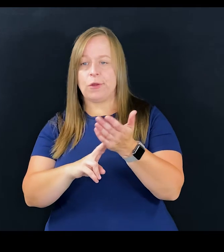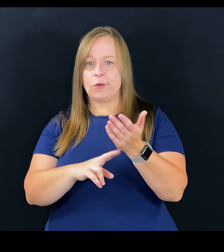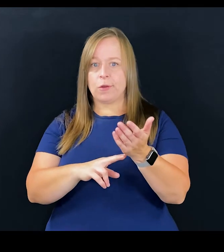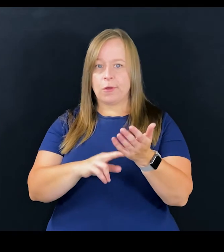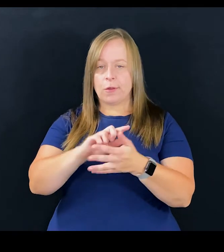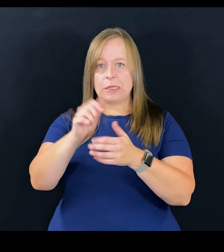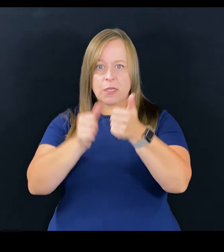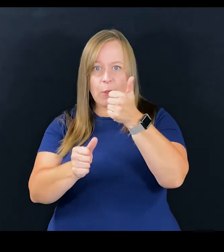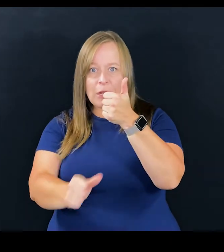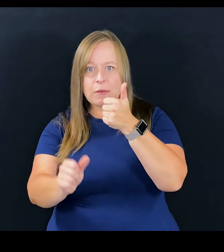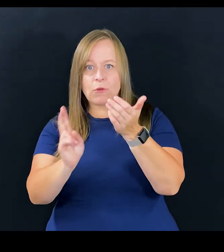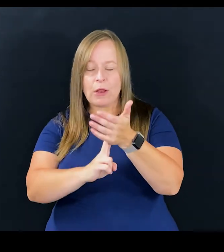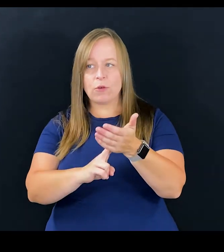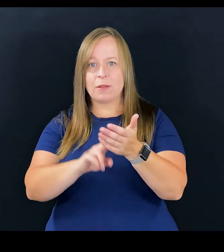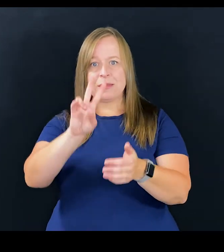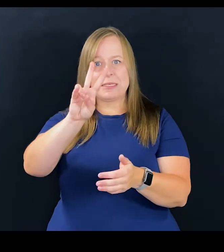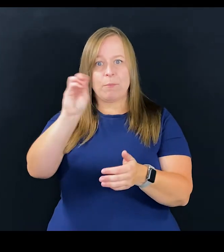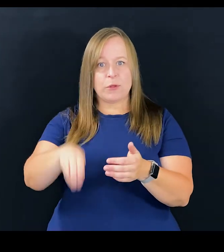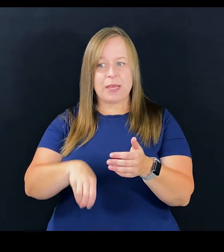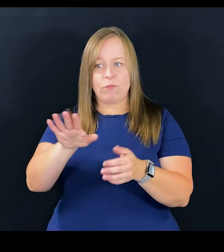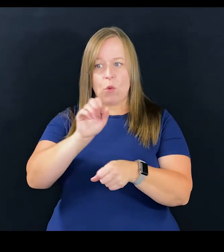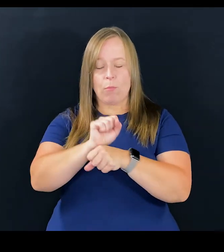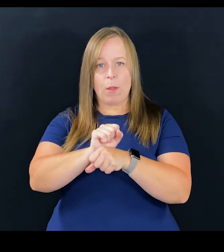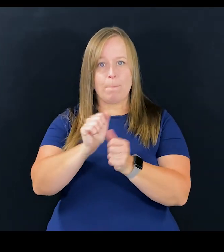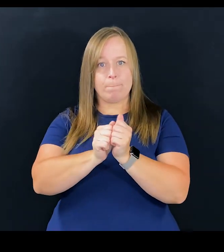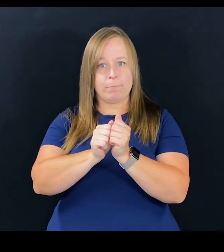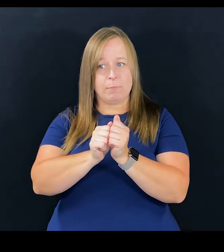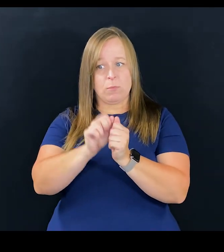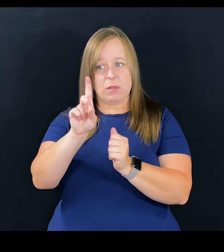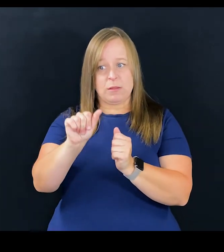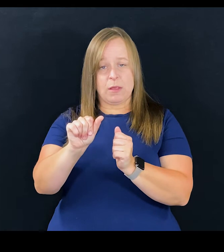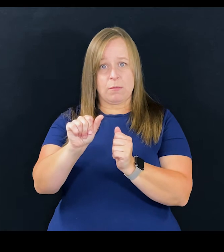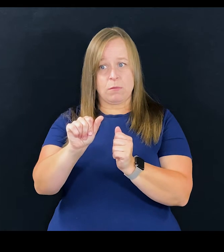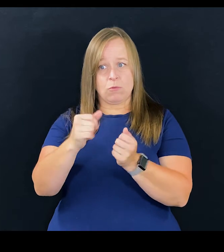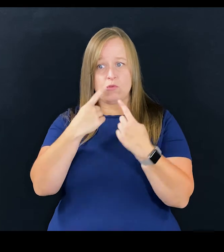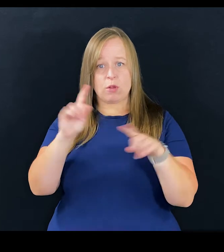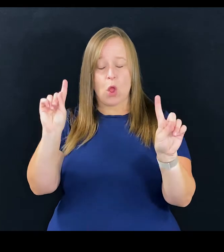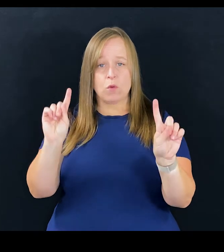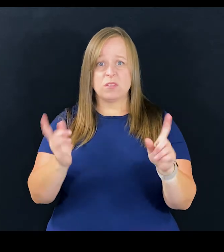with contractors and subcontractors, trying to get 7% of their employment basis, people with disabilities to disclose,